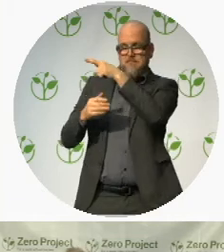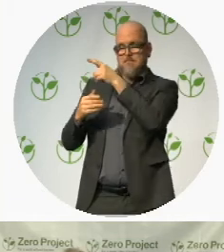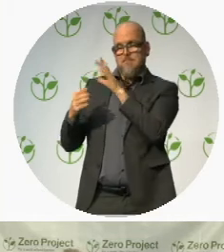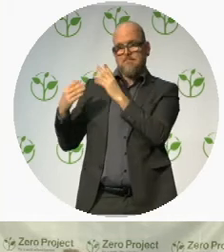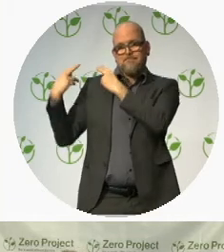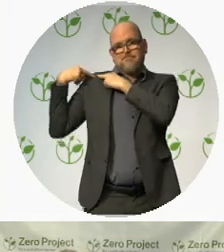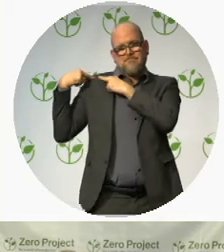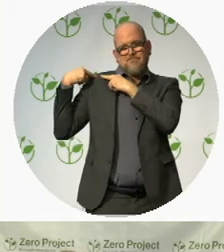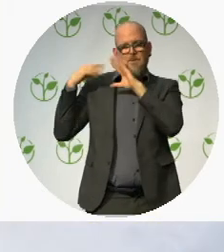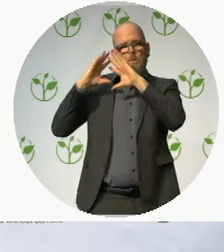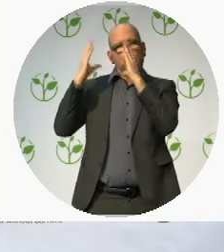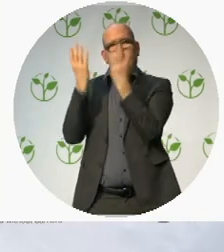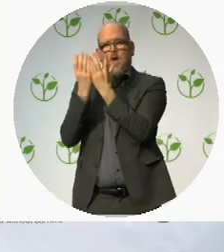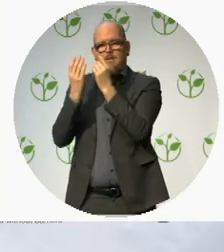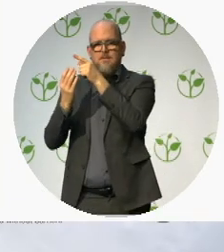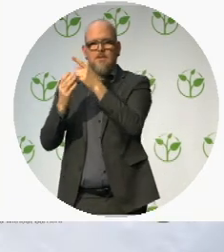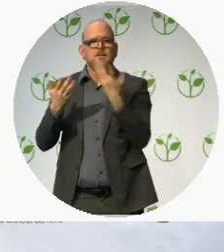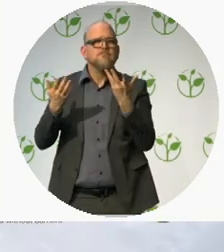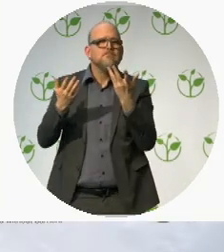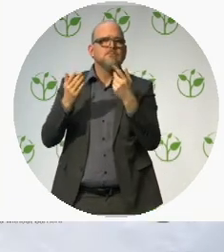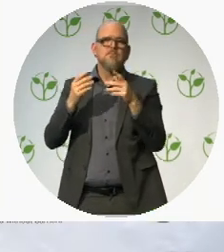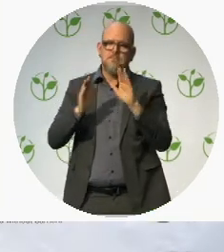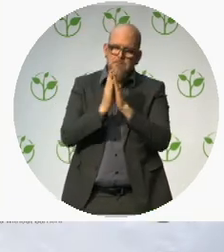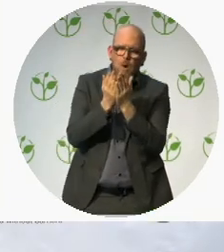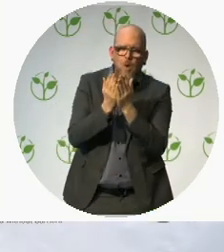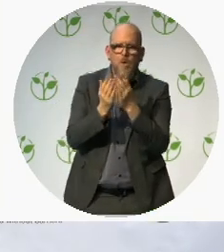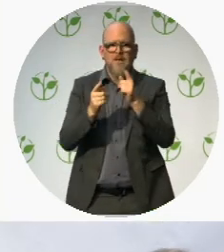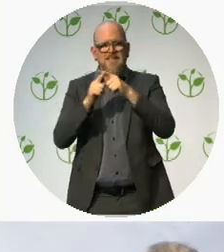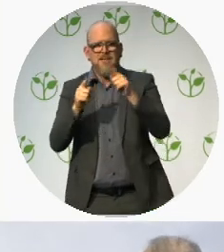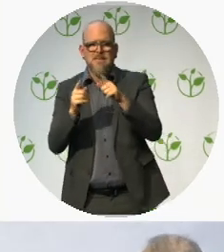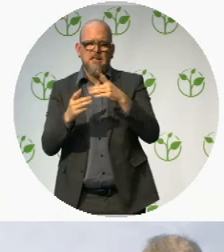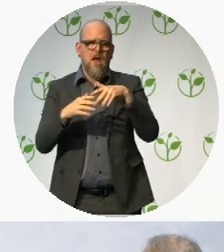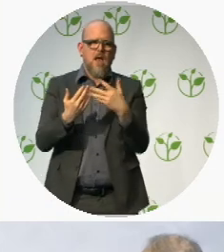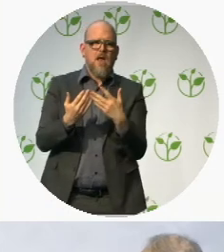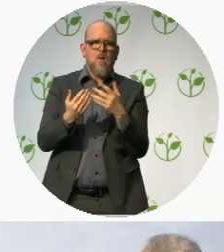... to address the “book famine” - that is, the lack of accessible printed materials globally.